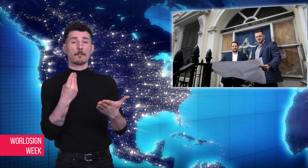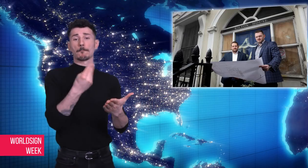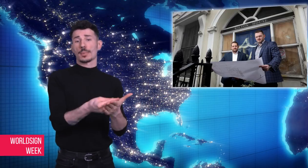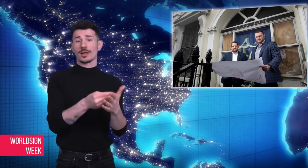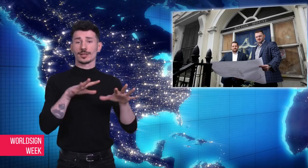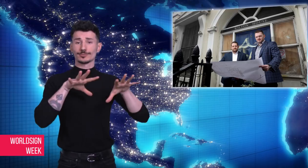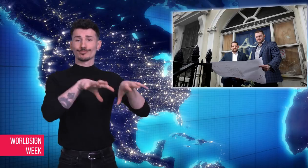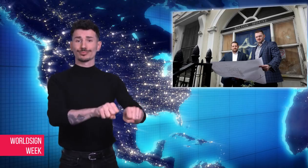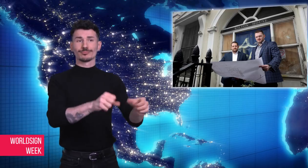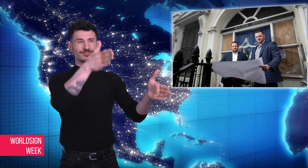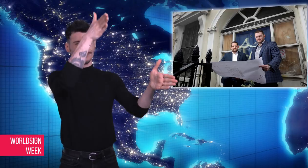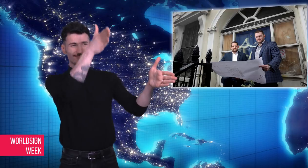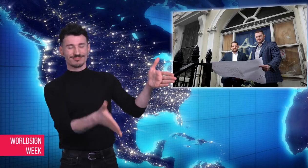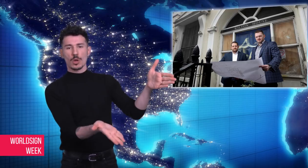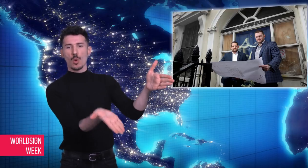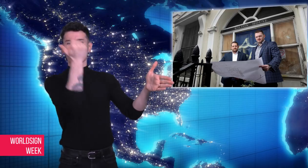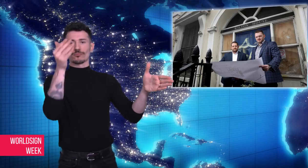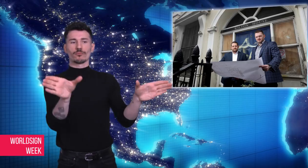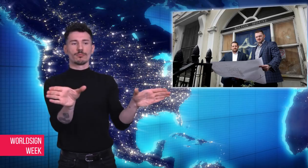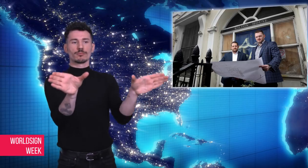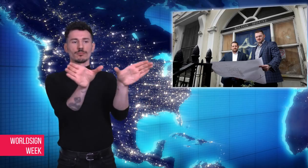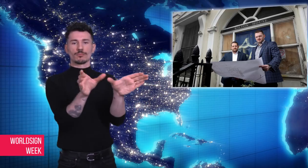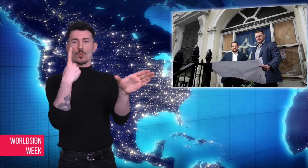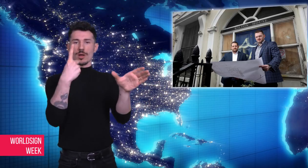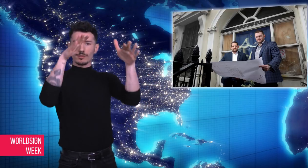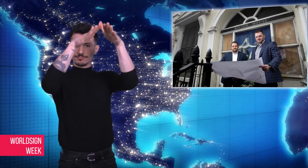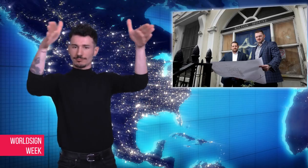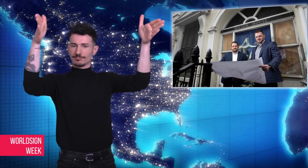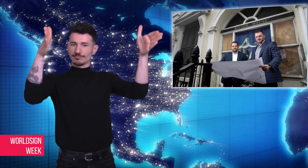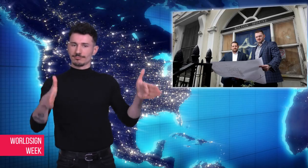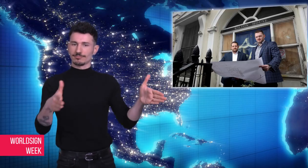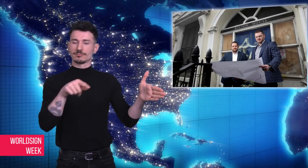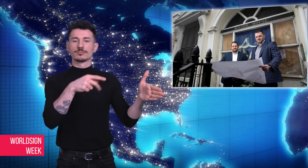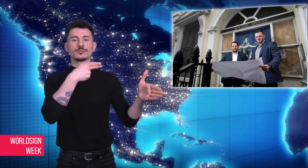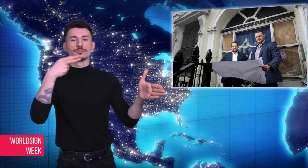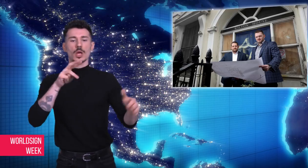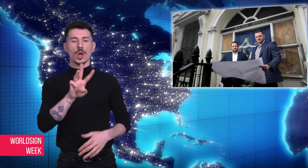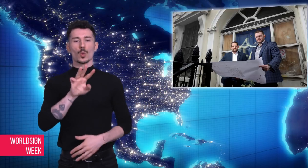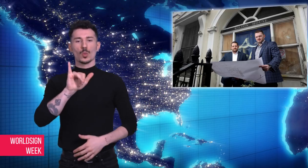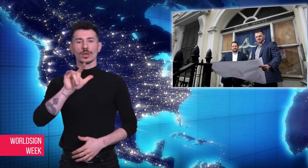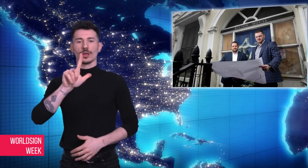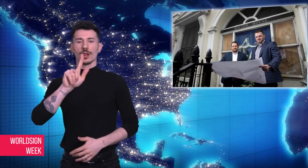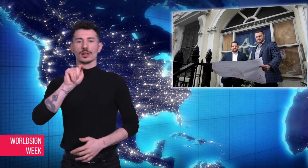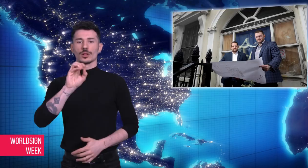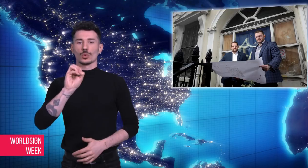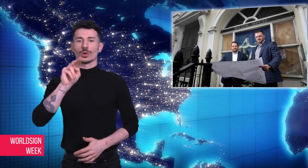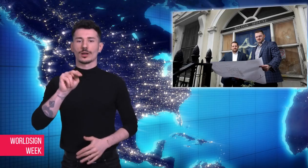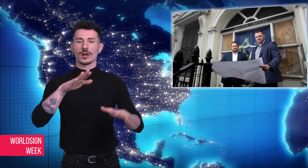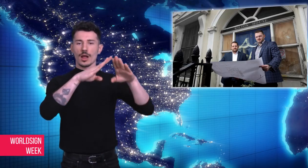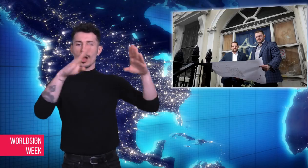It is a historic house that was two townhouses until the former